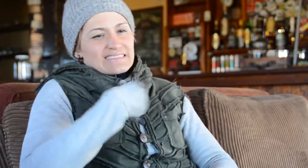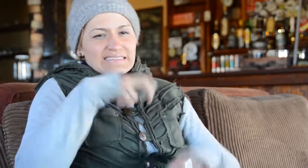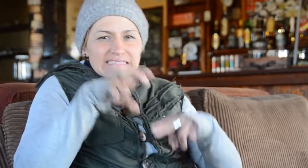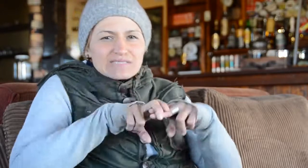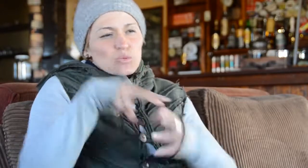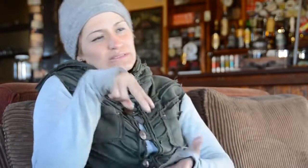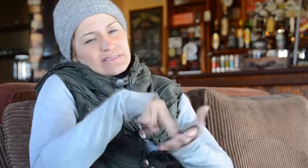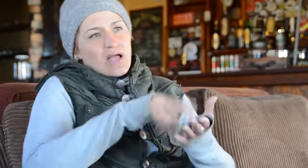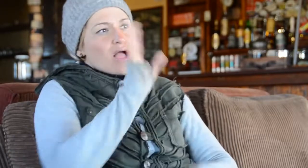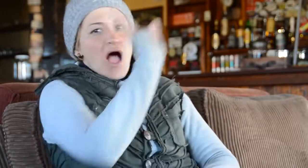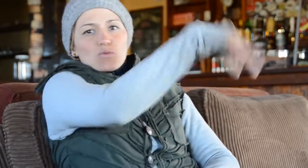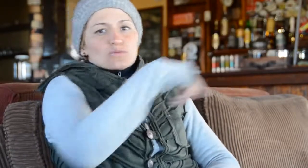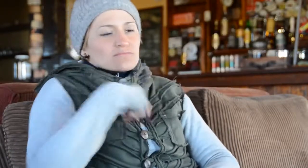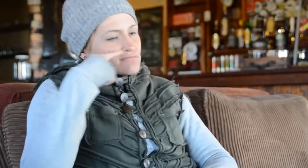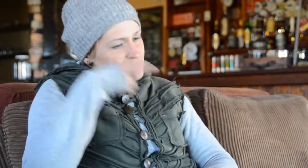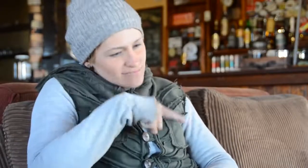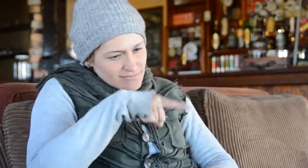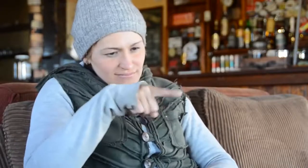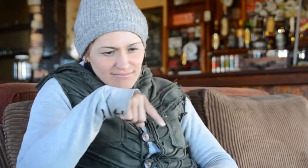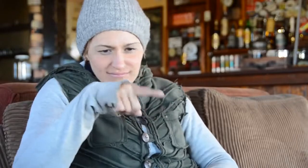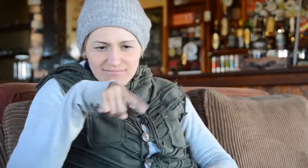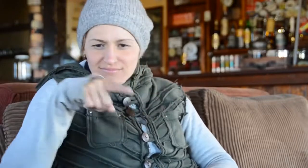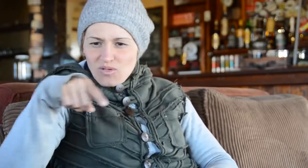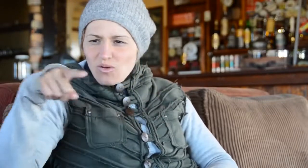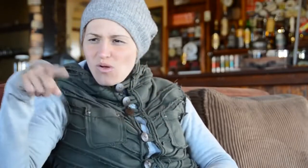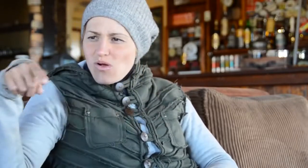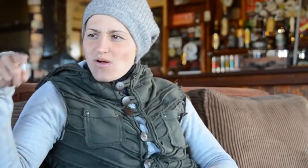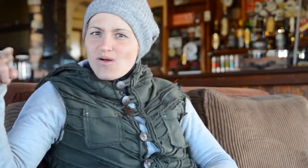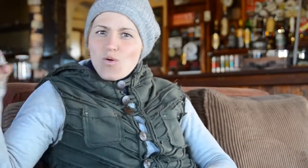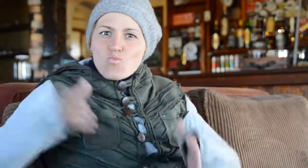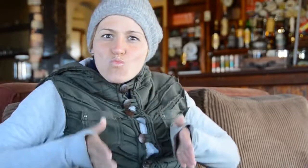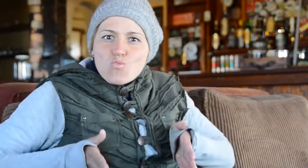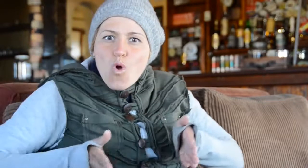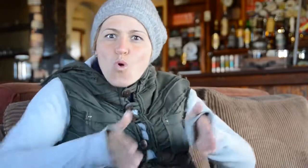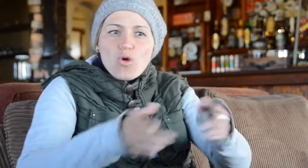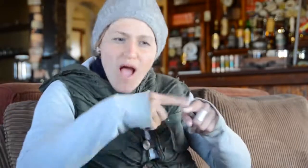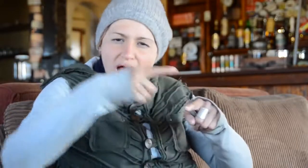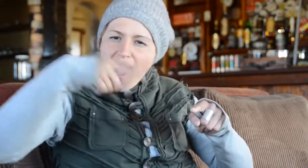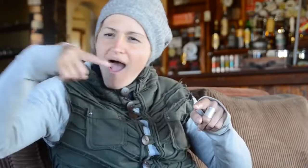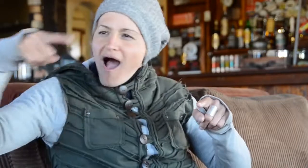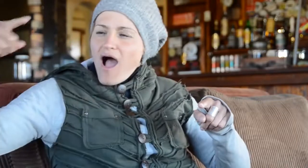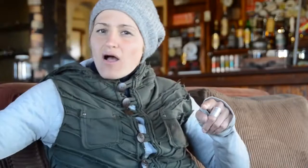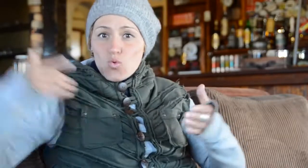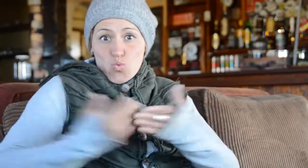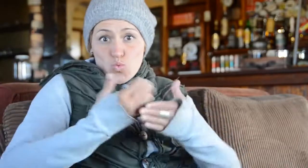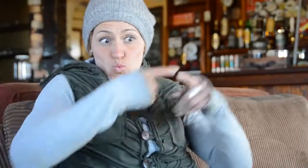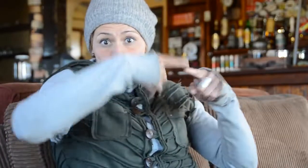Sitting outside, looking at the new long winding road with its many curves with the old